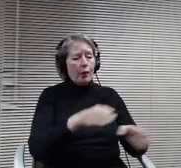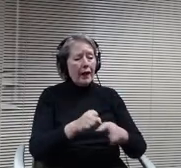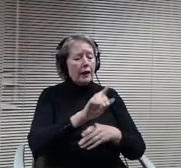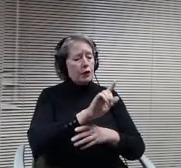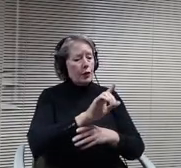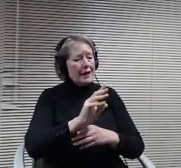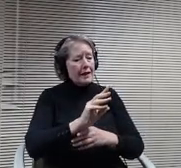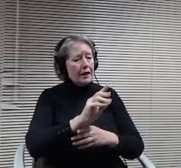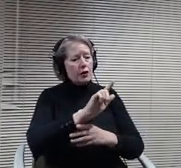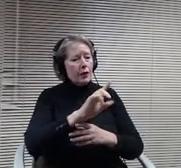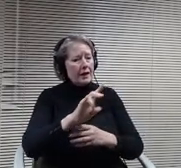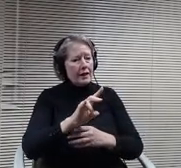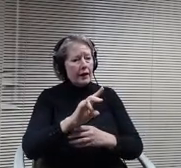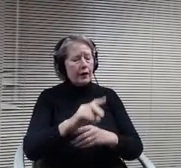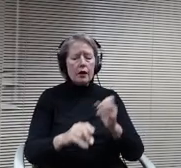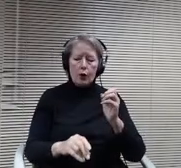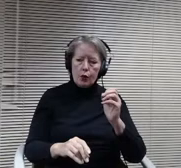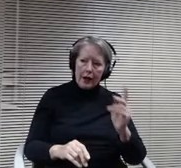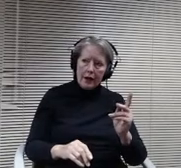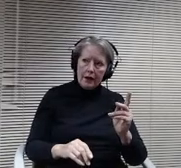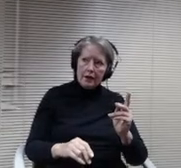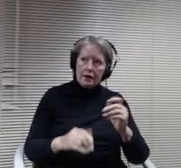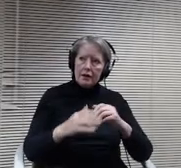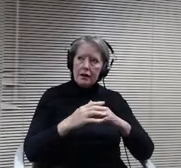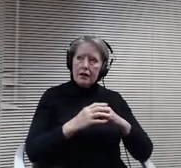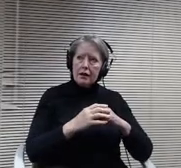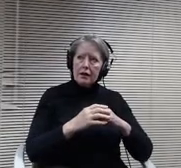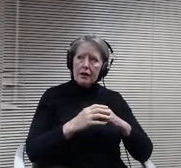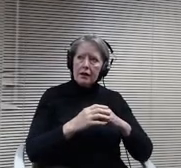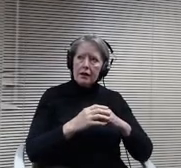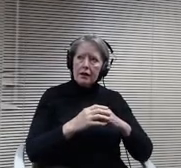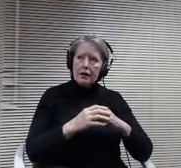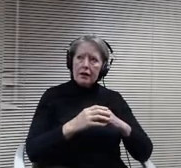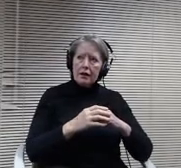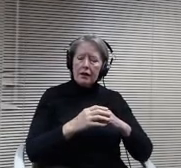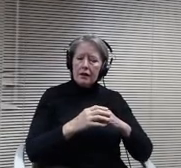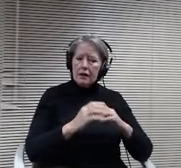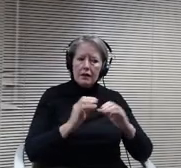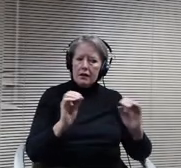OK, so there's not two days that every grade has off that week.